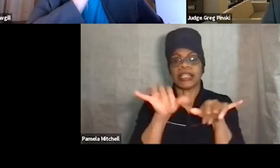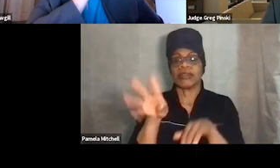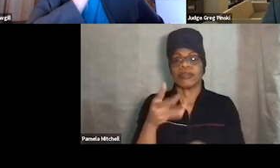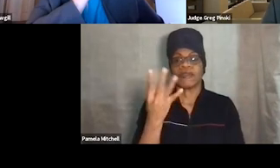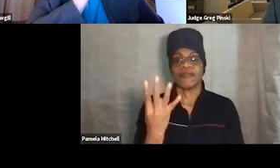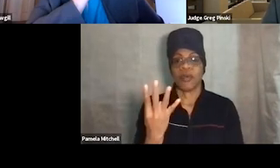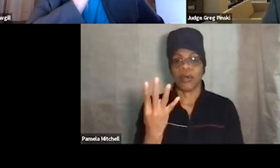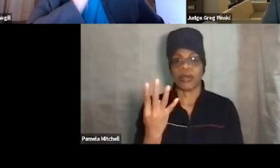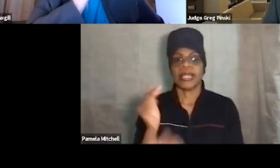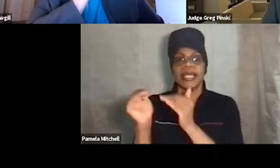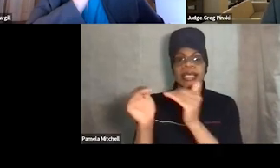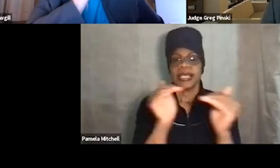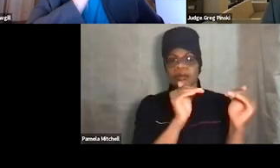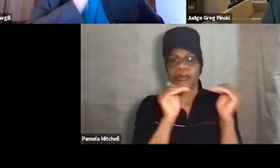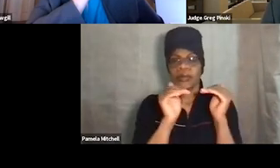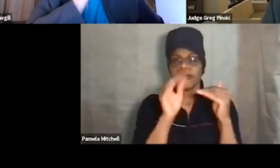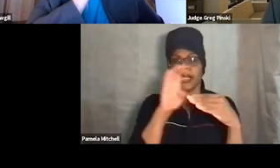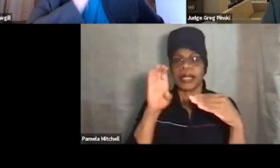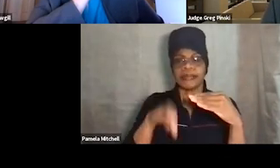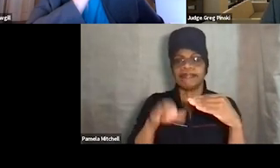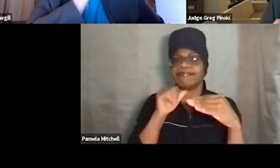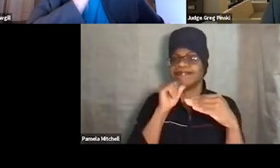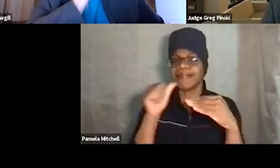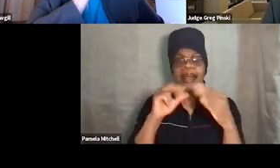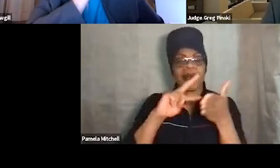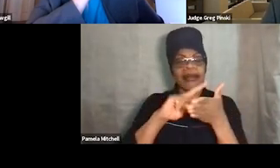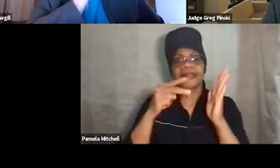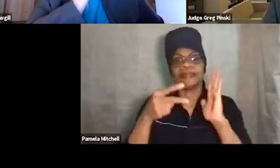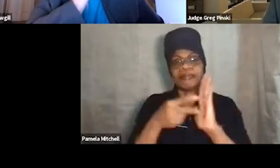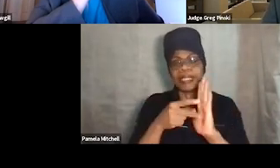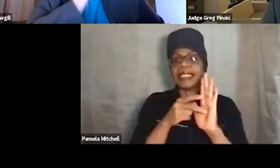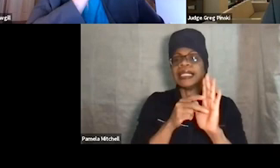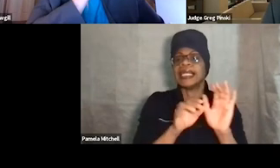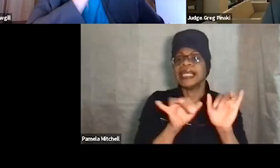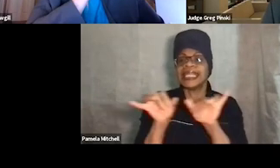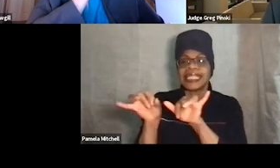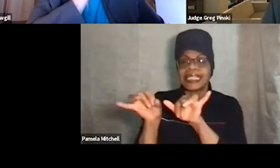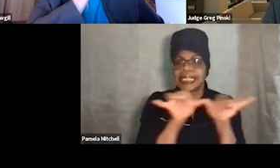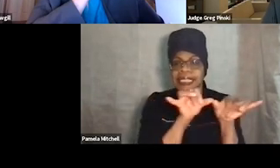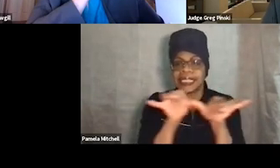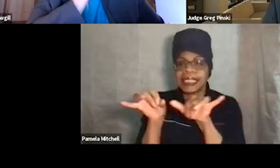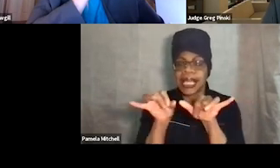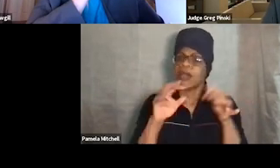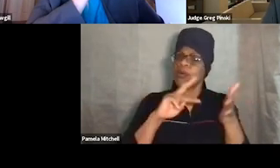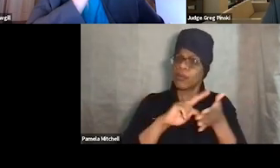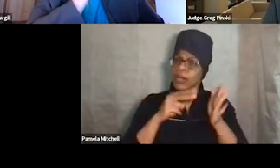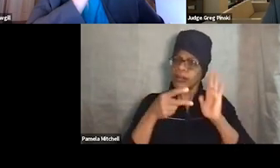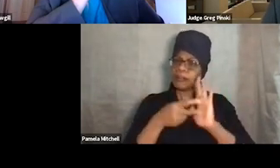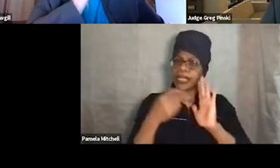Equivalent consequences does not mean identical. What it means is that there are participants